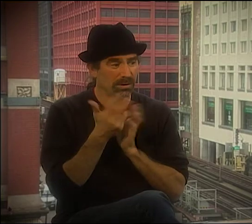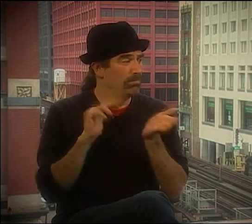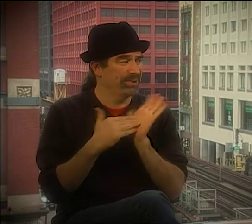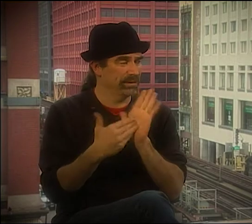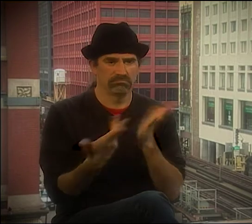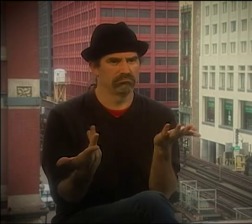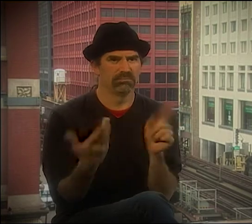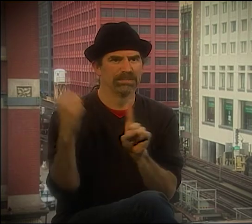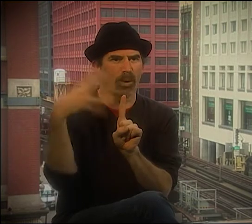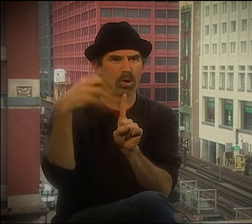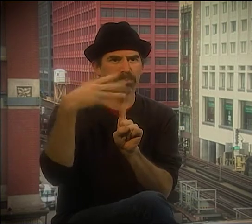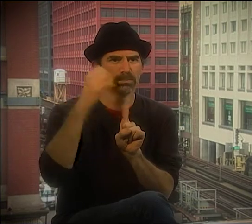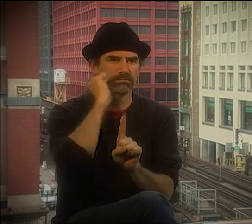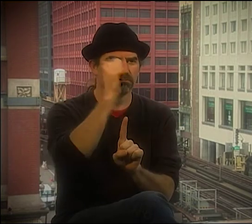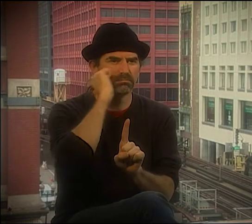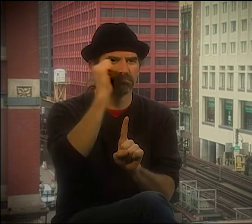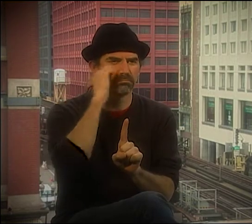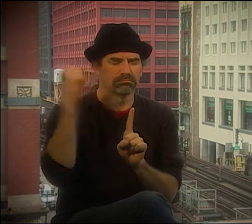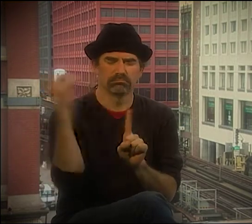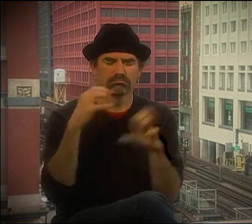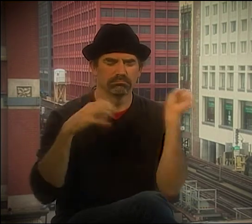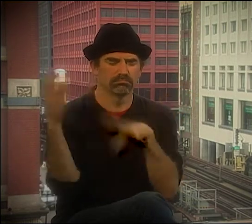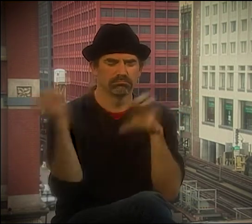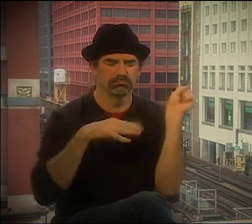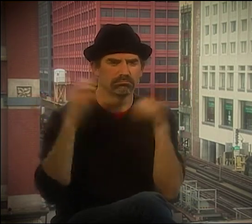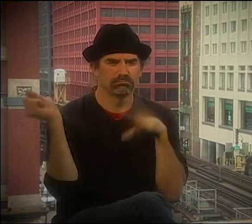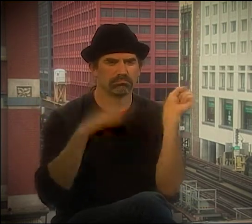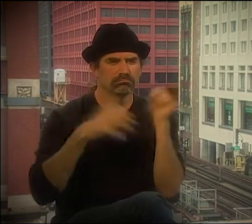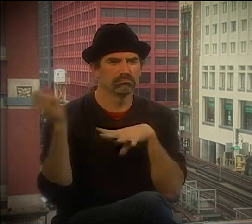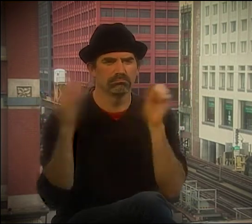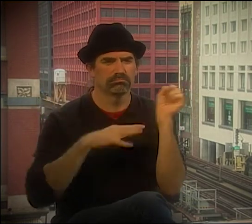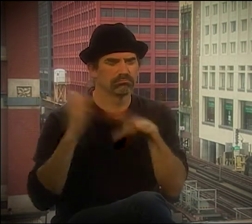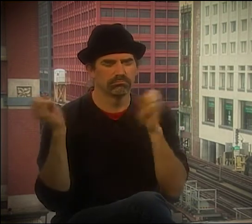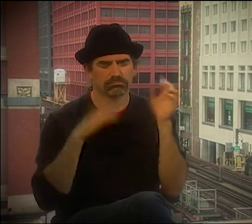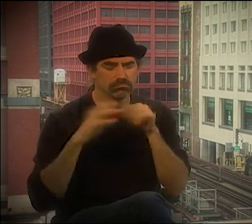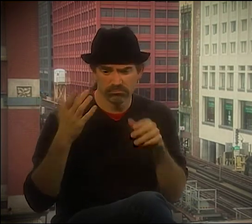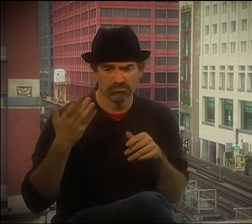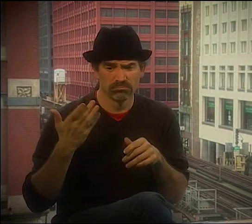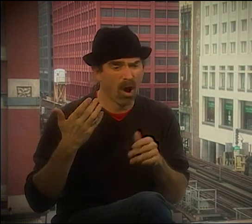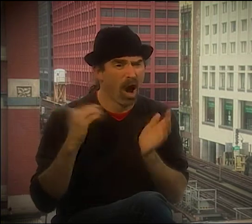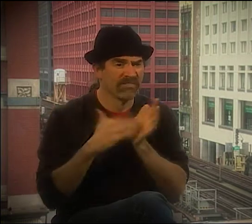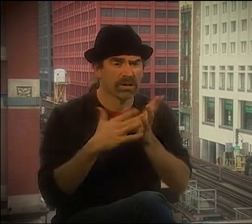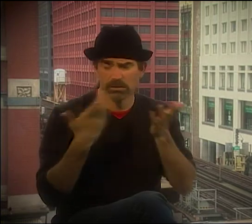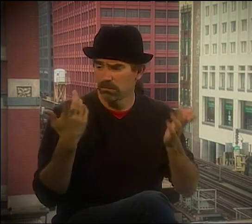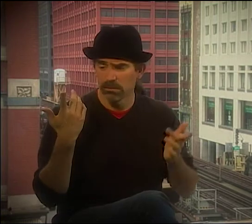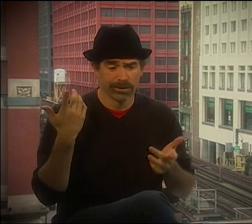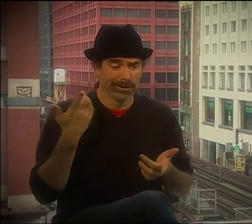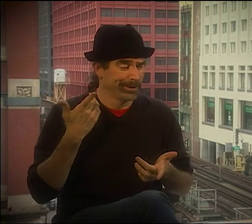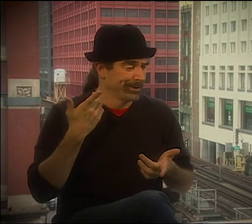WELL, LIKE I WAS SAYING BEFORE, DEBBIE AND KENNY AND I LIVED TOGETHER, SO IT MEANS WE WERE EXPOSING EACH OTHER EVERY